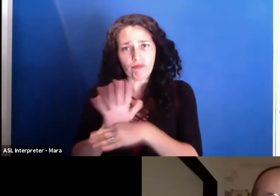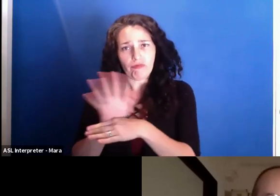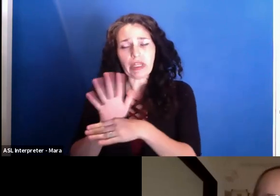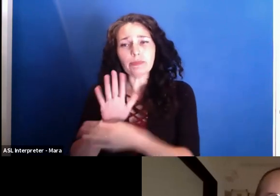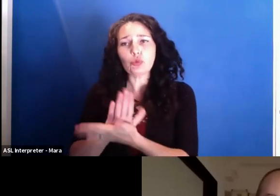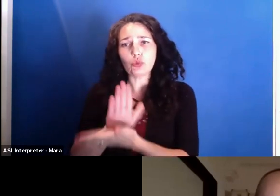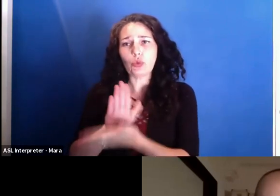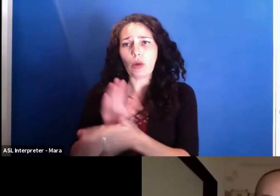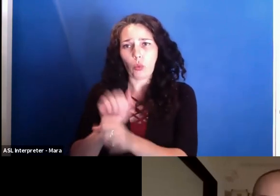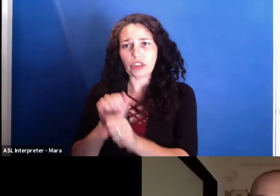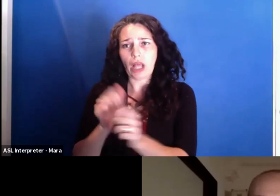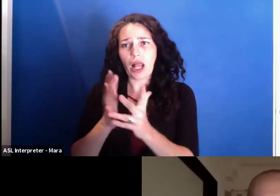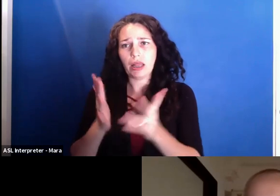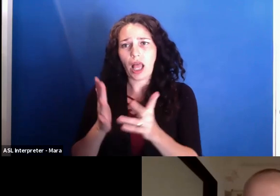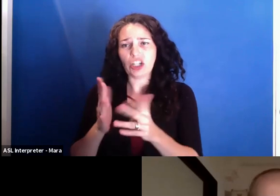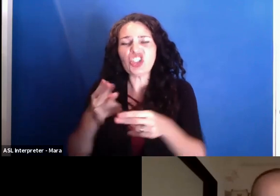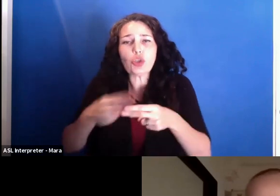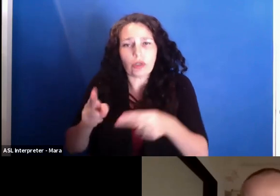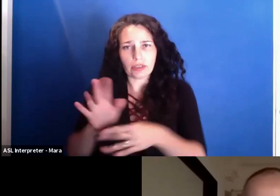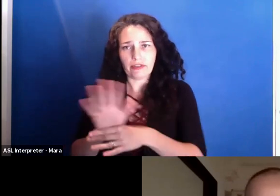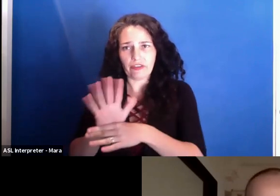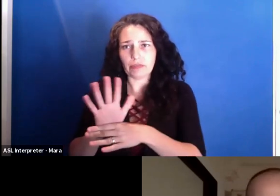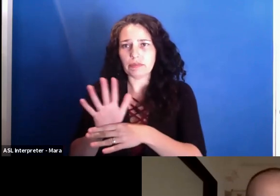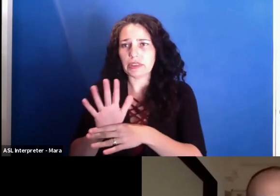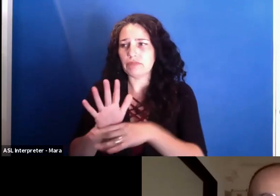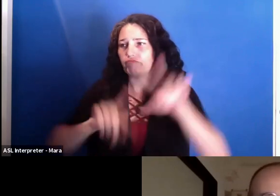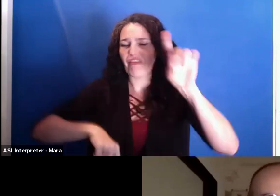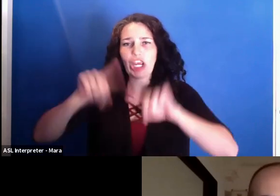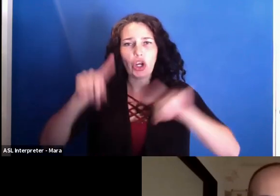and worked a lot on short films and all kinds of positions.